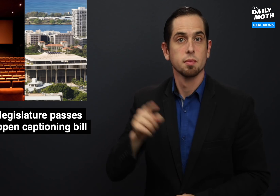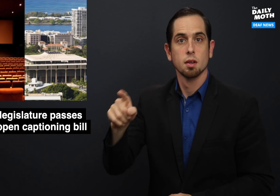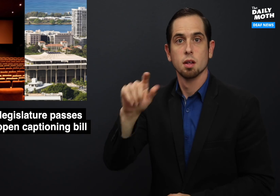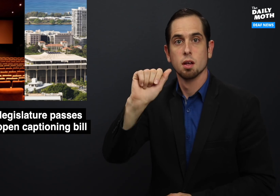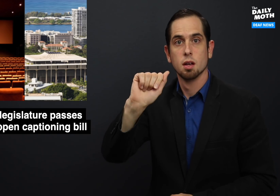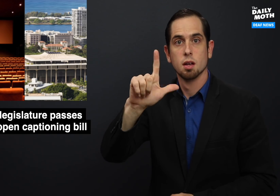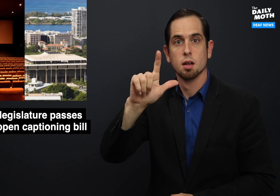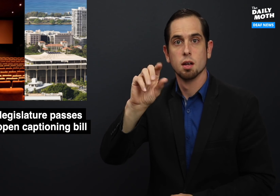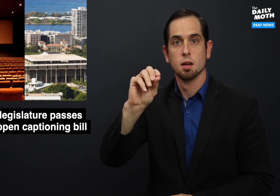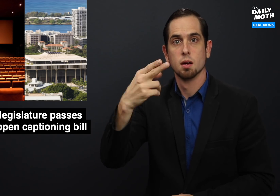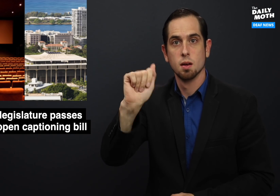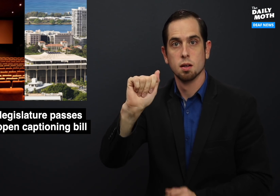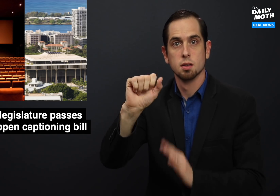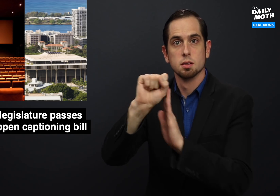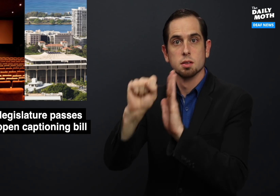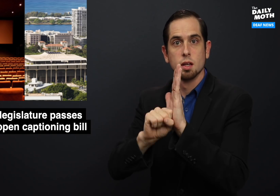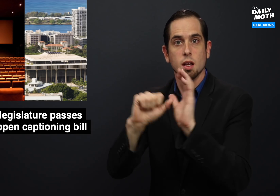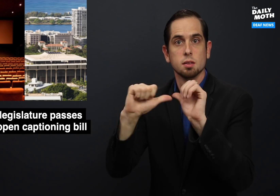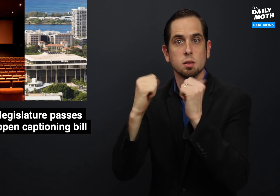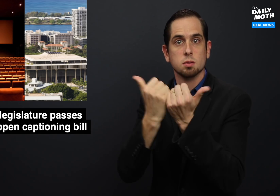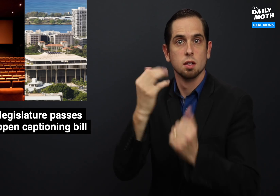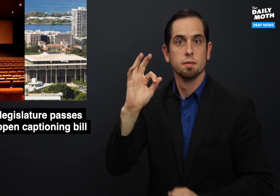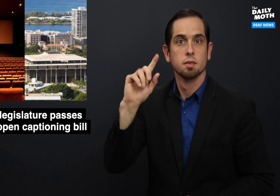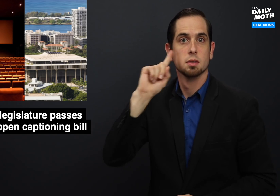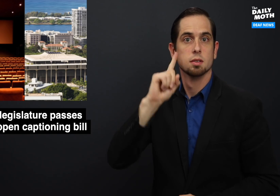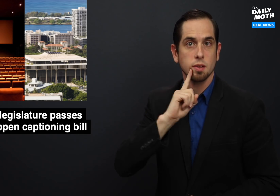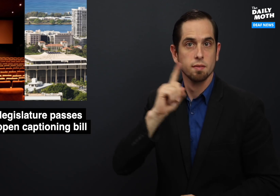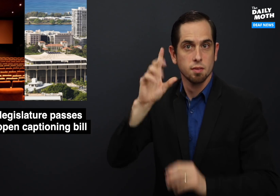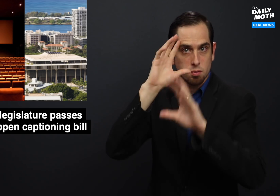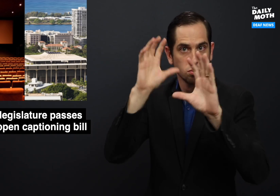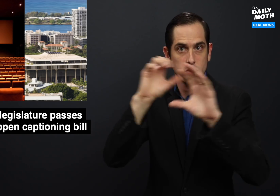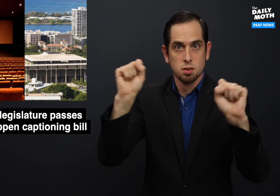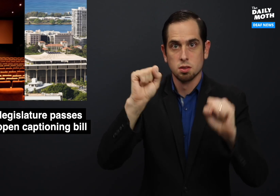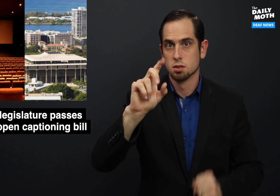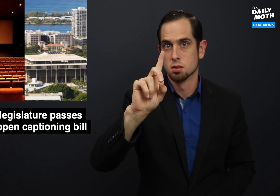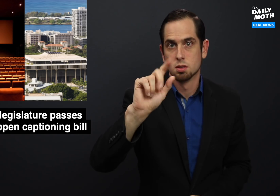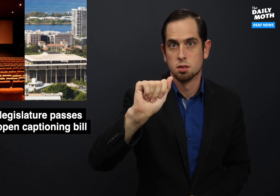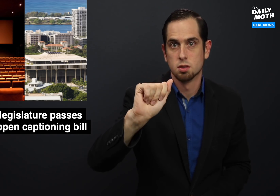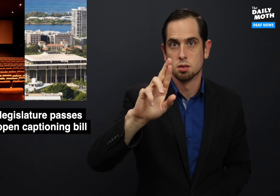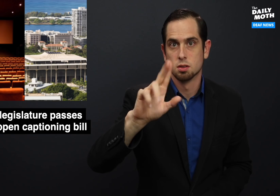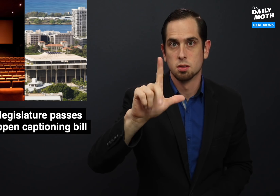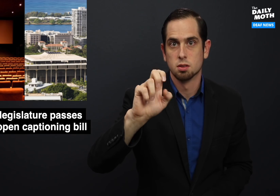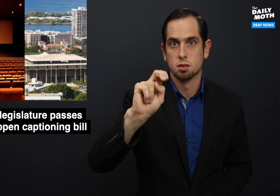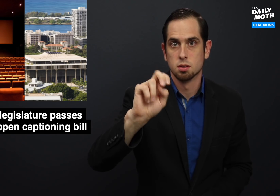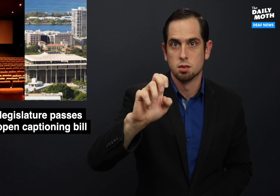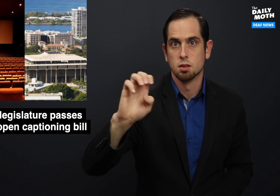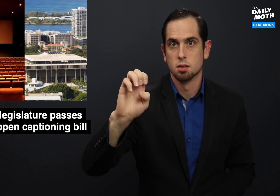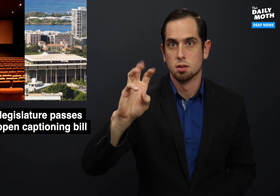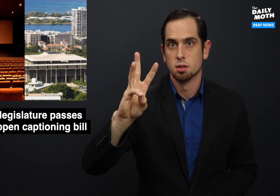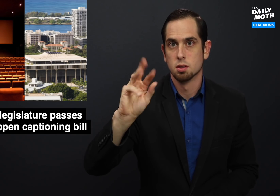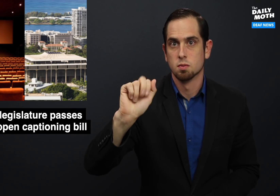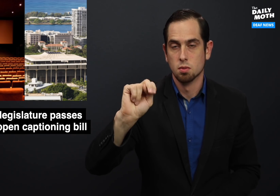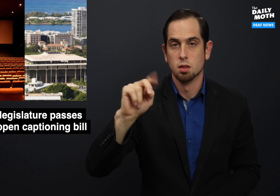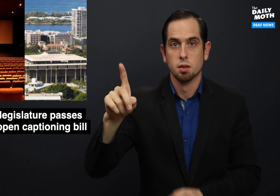Aloha State Association of the Deaf President Darlene Ewan